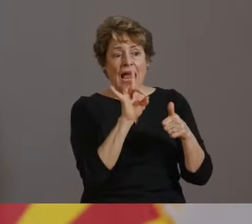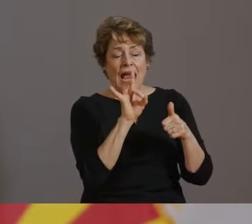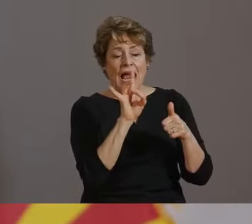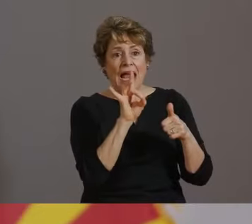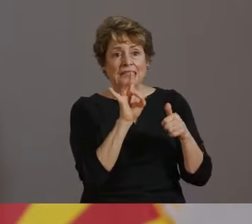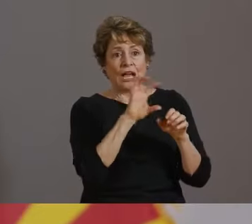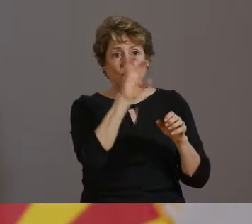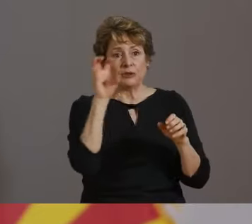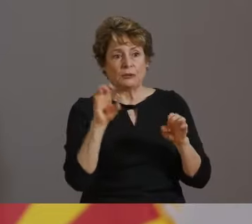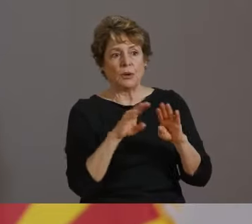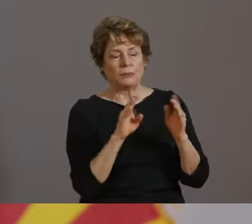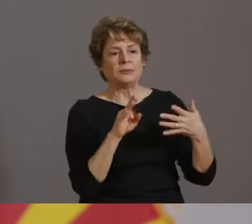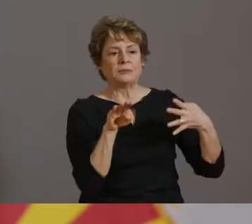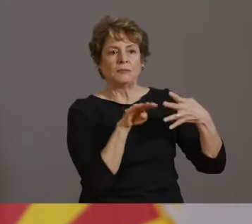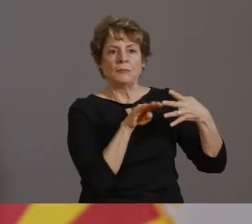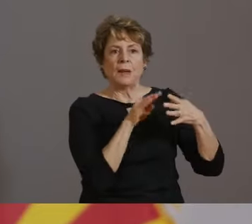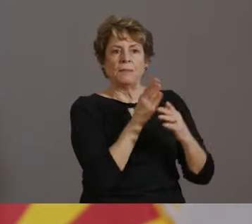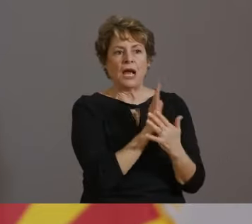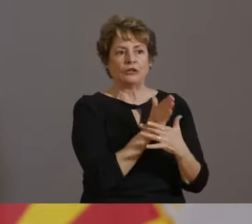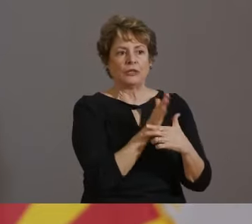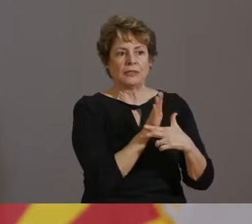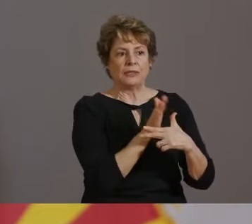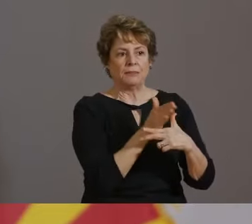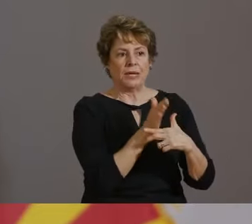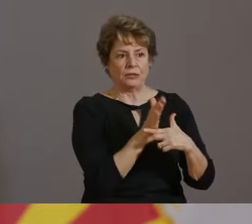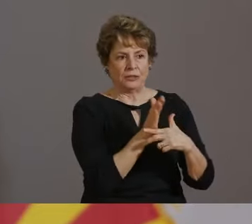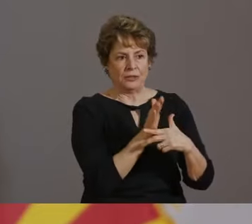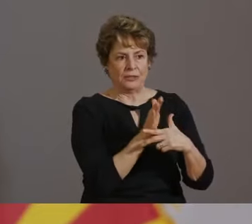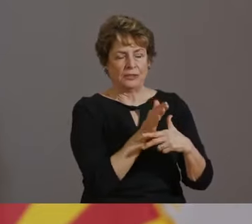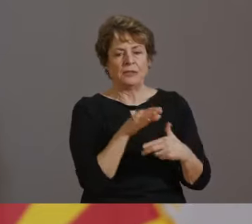ONE IN THE MINIMAL CATEGORY, WHICH IS GREENLEE.